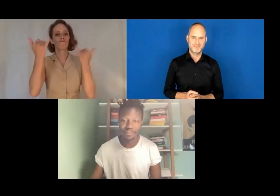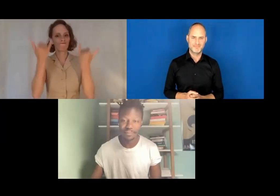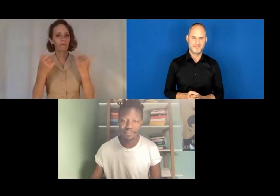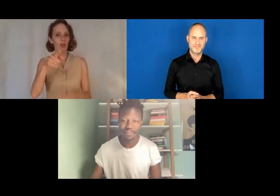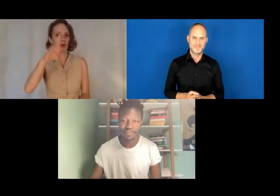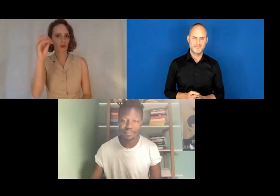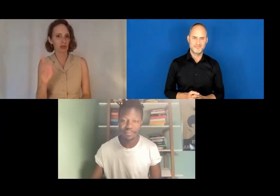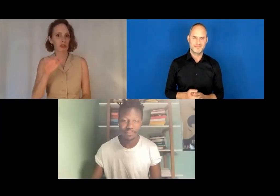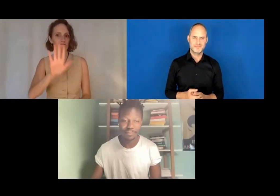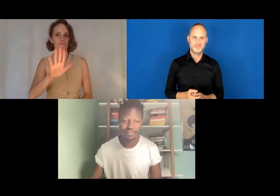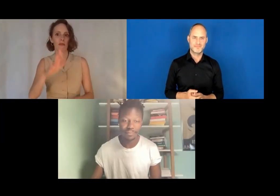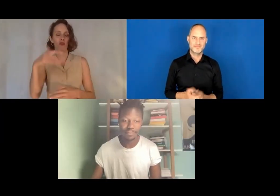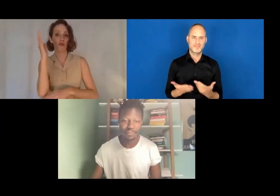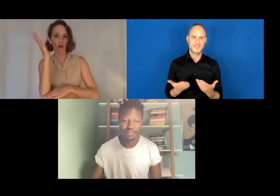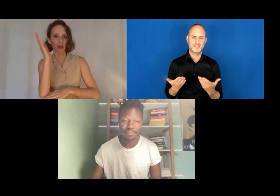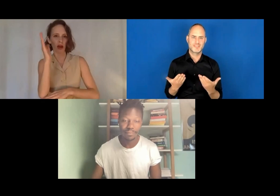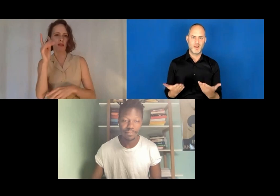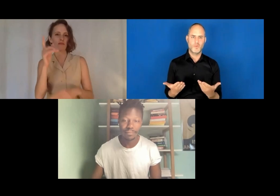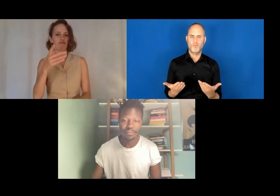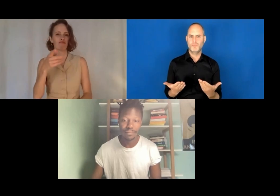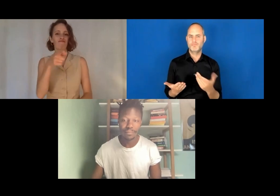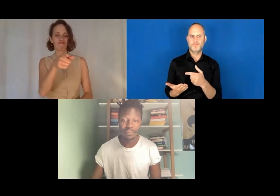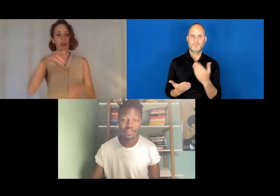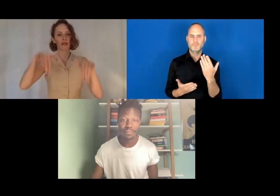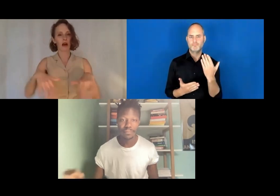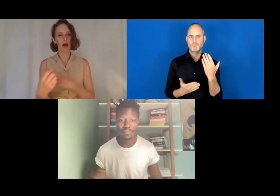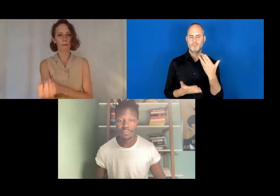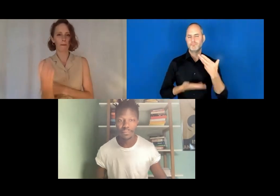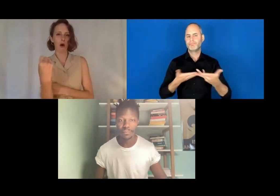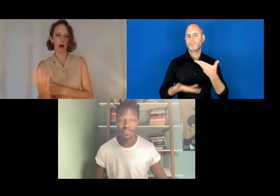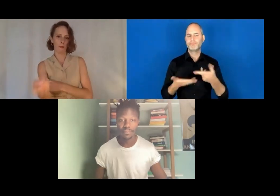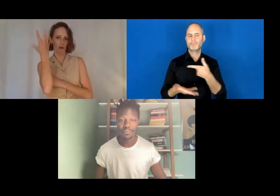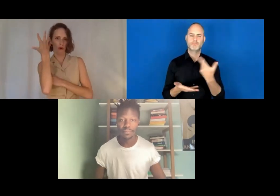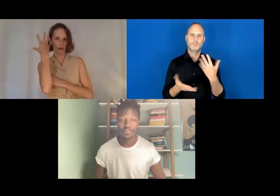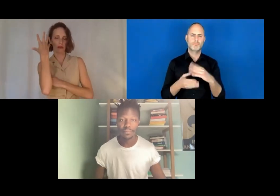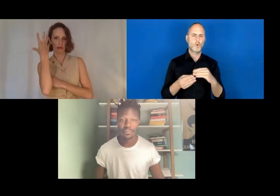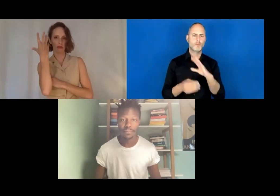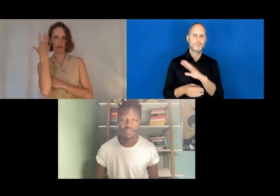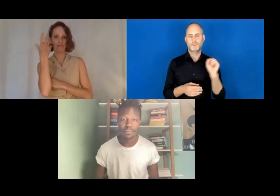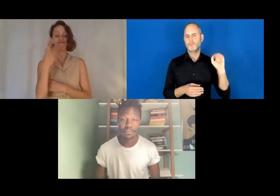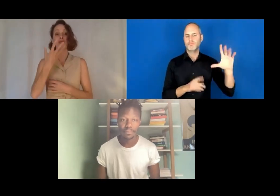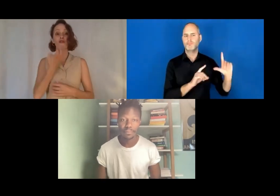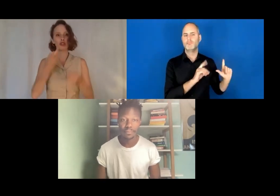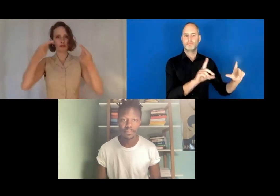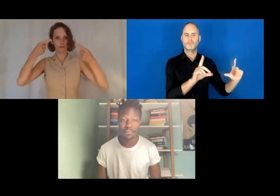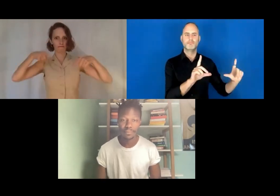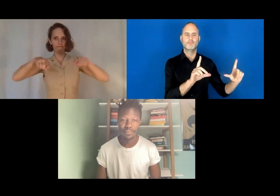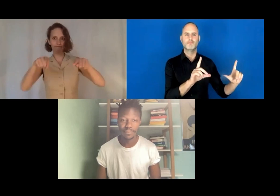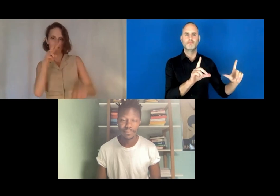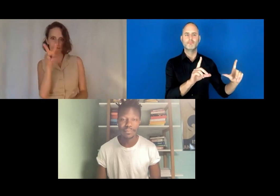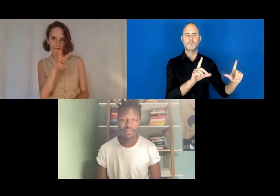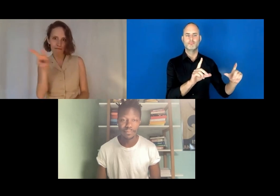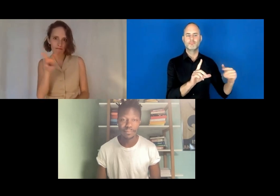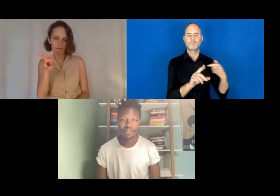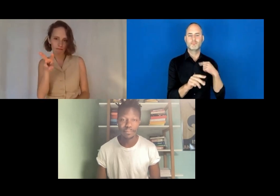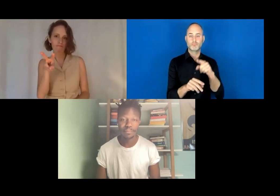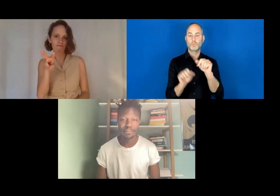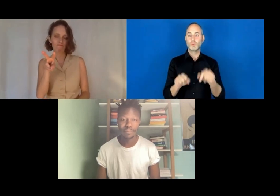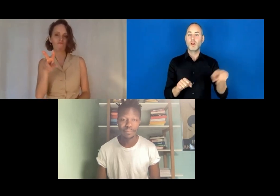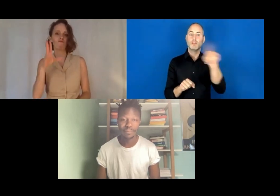Dodzi will give us a presentation tonight and he will share some slides that you will be able to read.